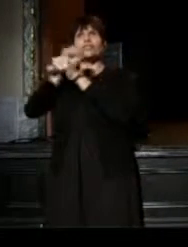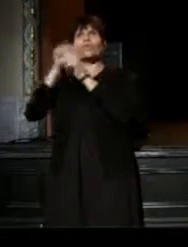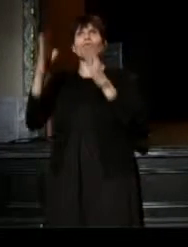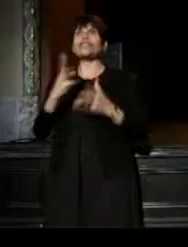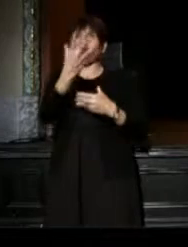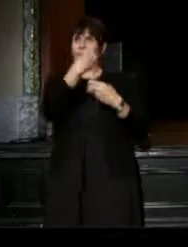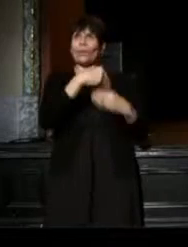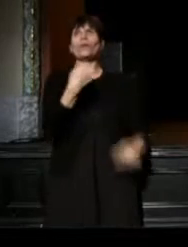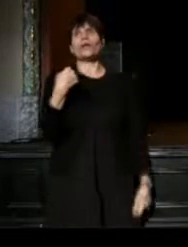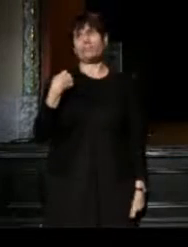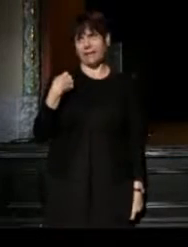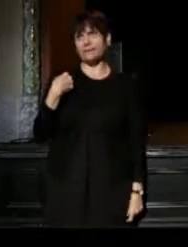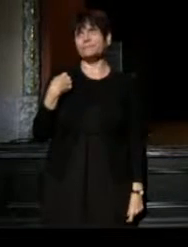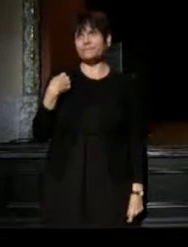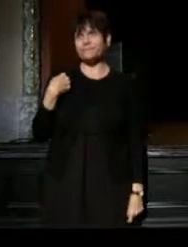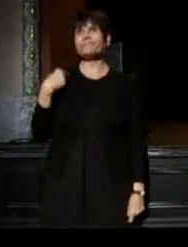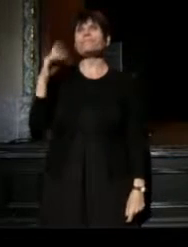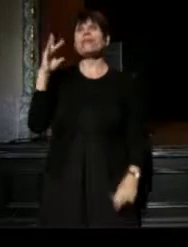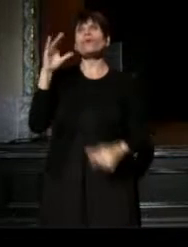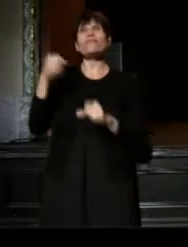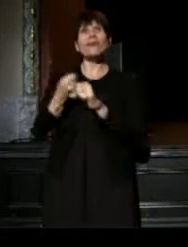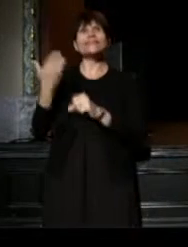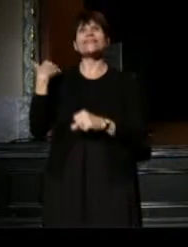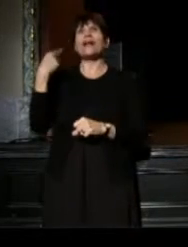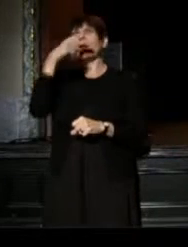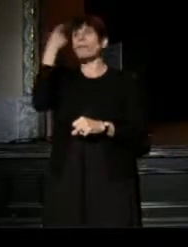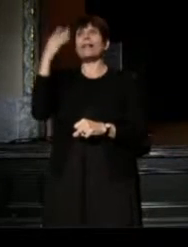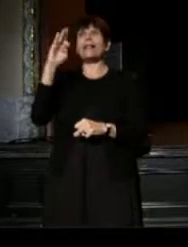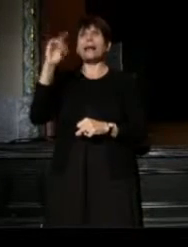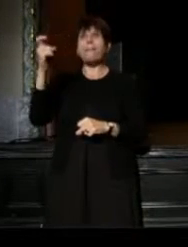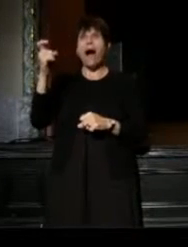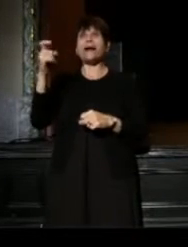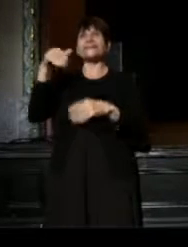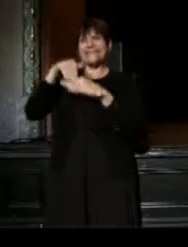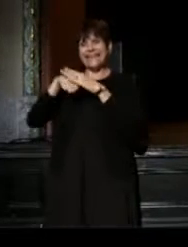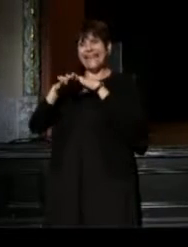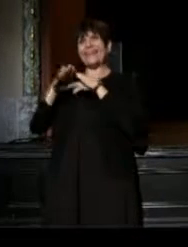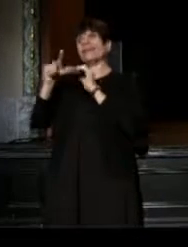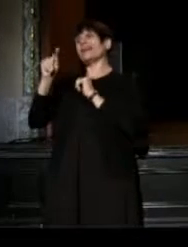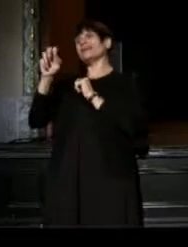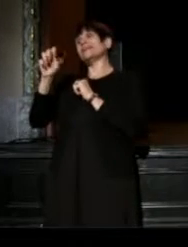Over 25 years ago, in a black box in The Tenderloin, I saw her perform